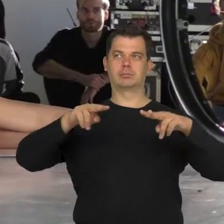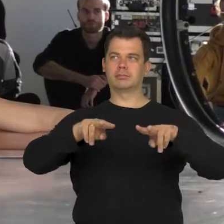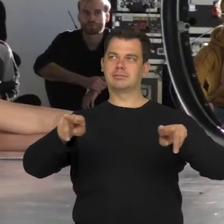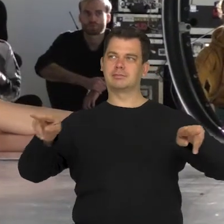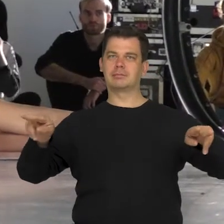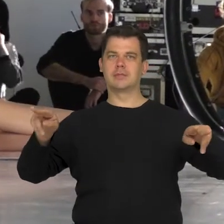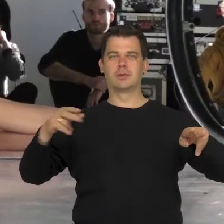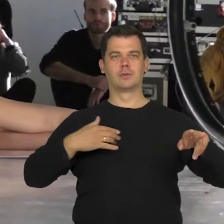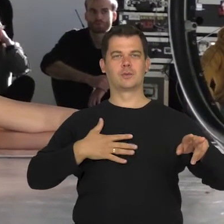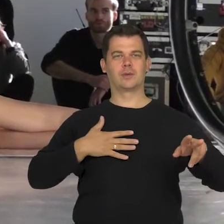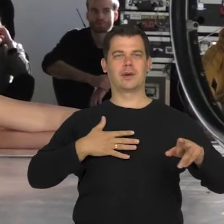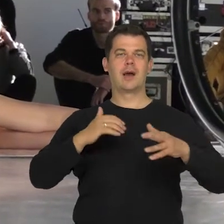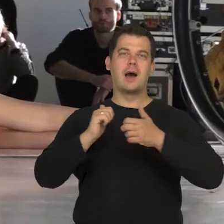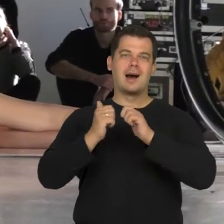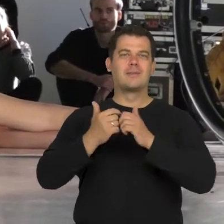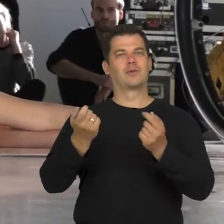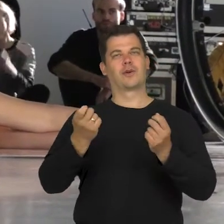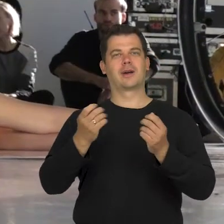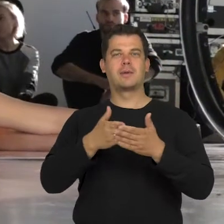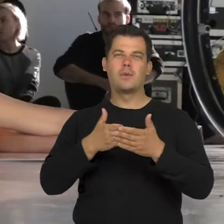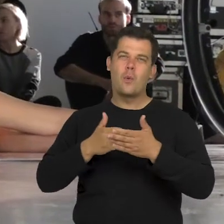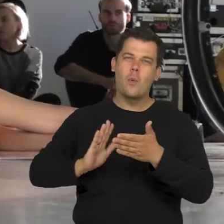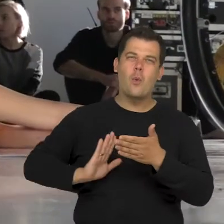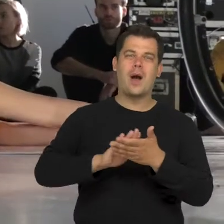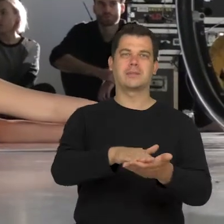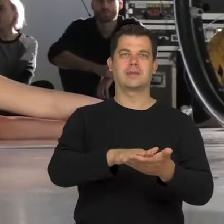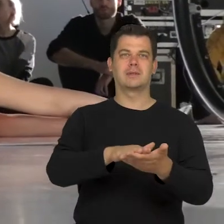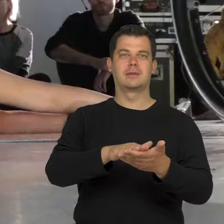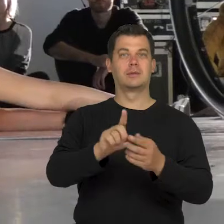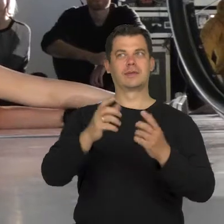but also leaving a position in which we are examined.